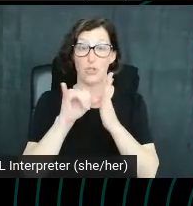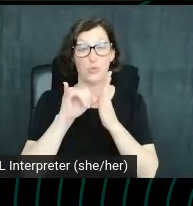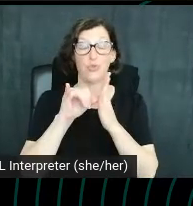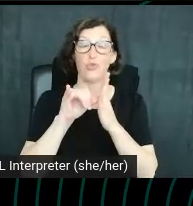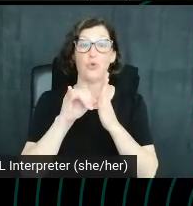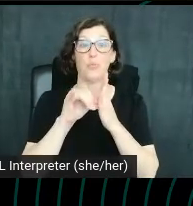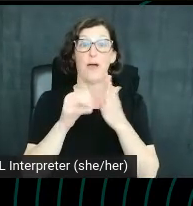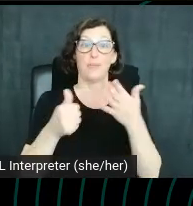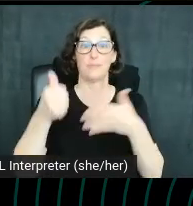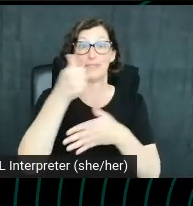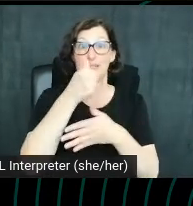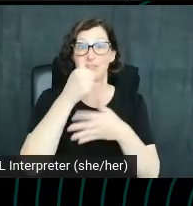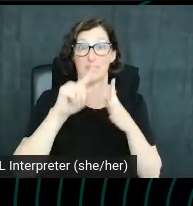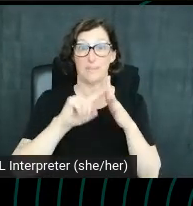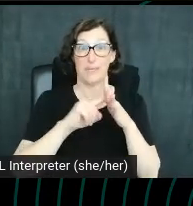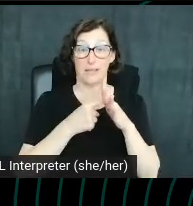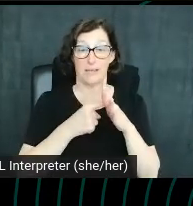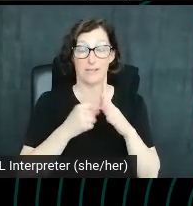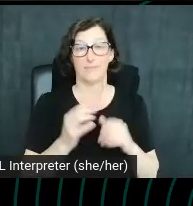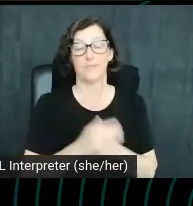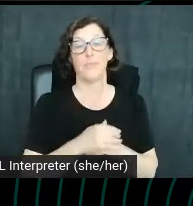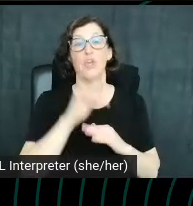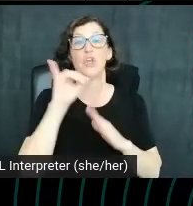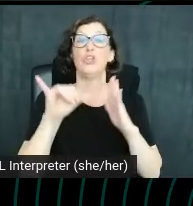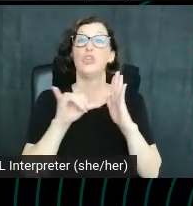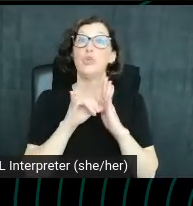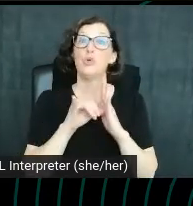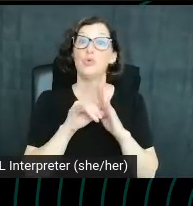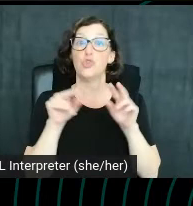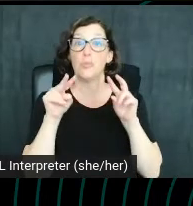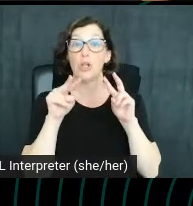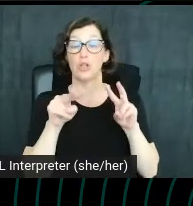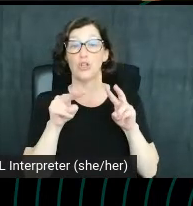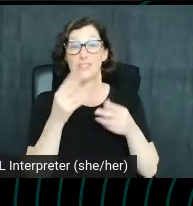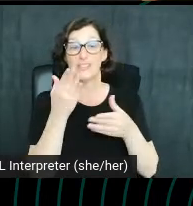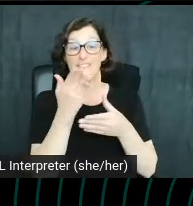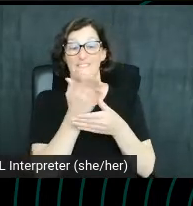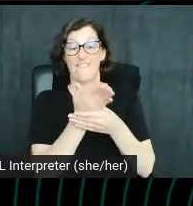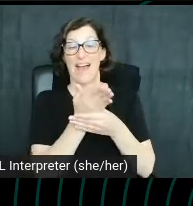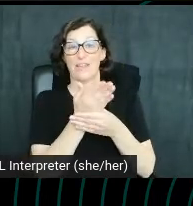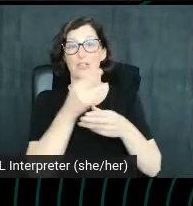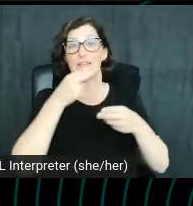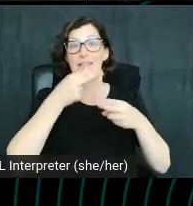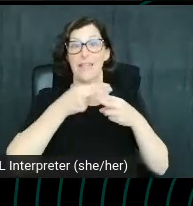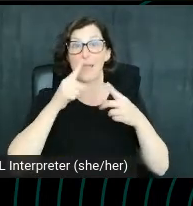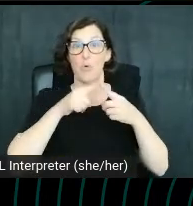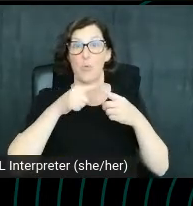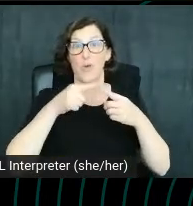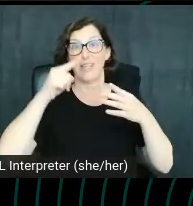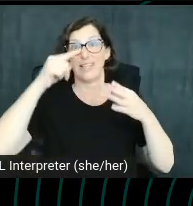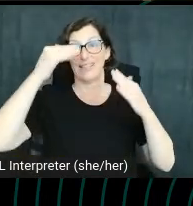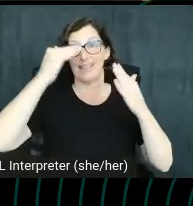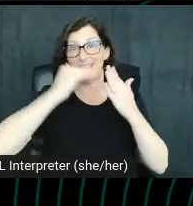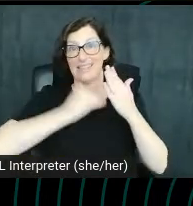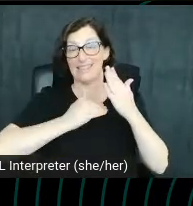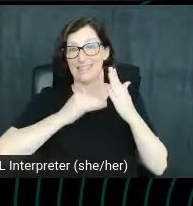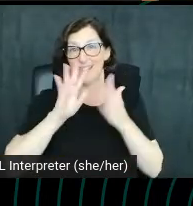begu. YouTube supposedly looks at the file name when ranking a video. As such, be purposeful